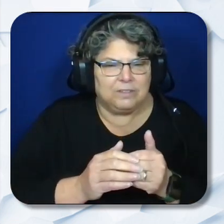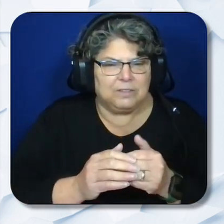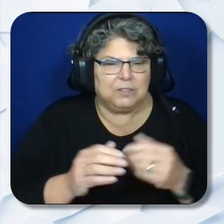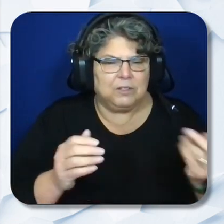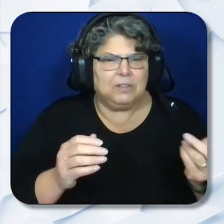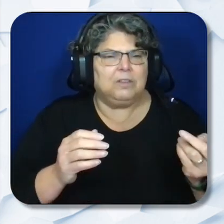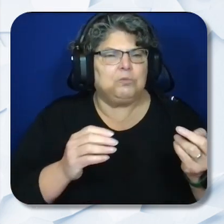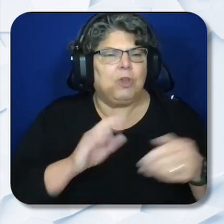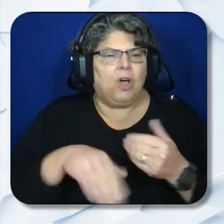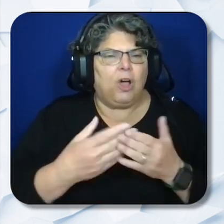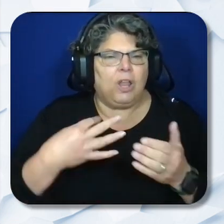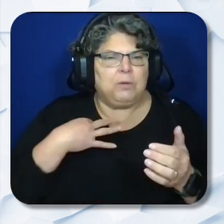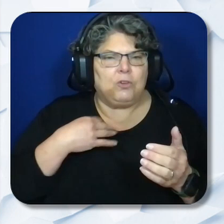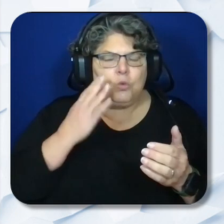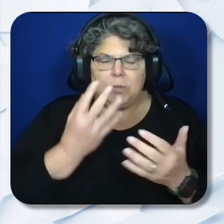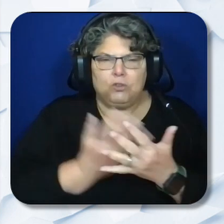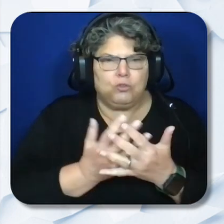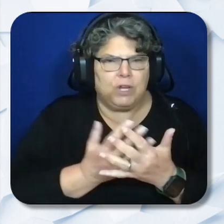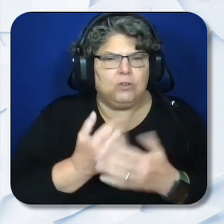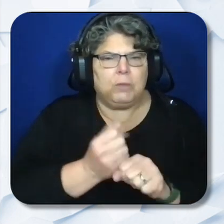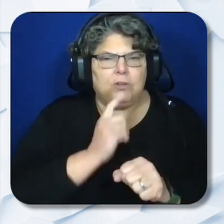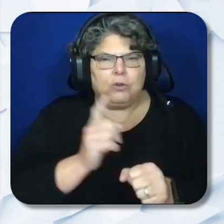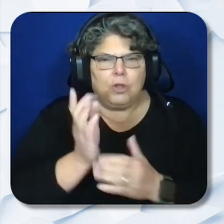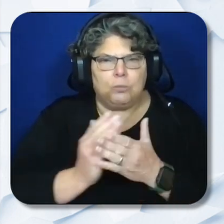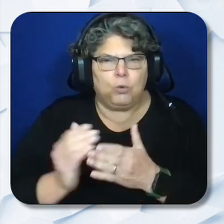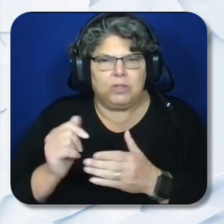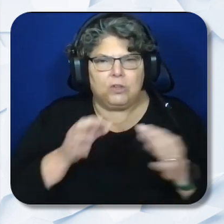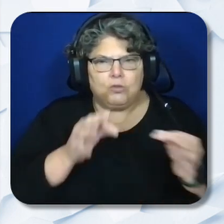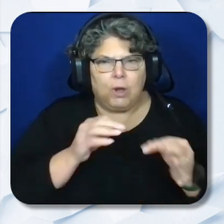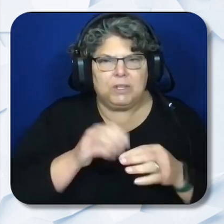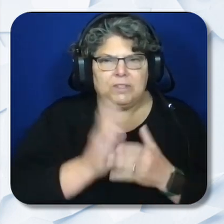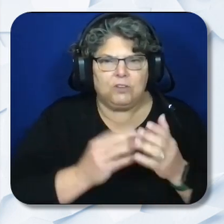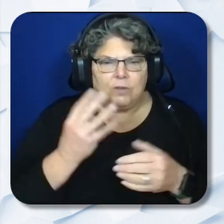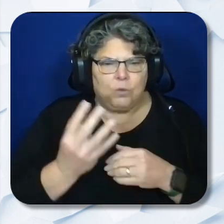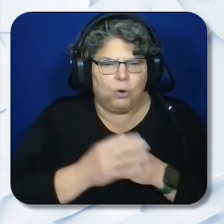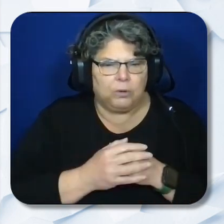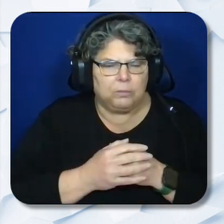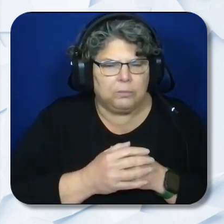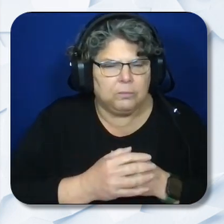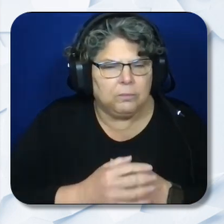described in Section 4 application procedures and processes. A complete application is submitted